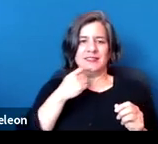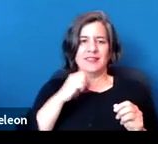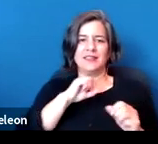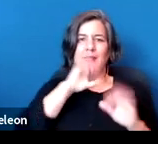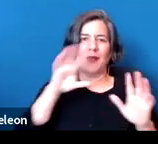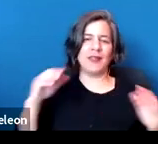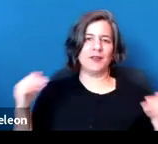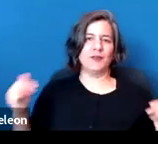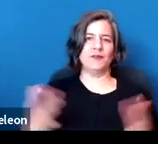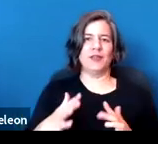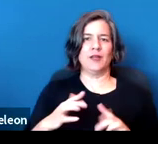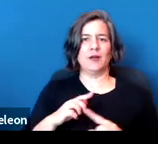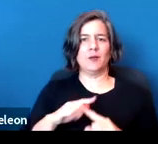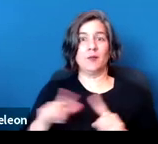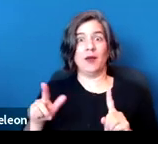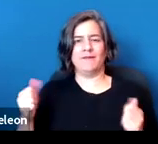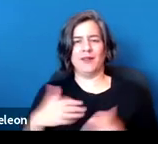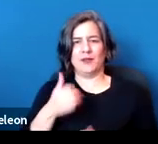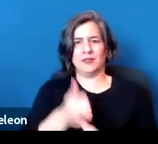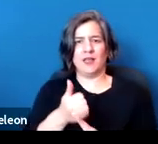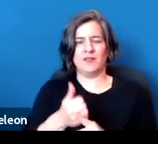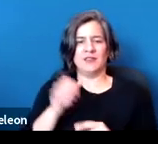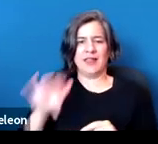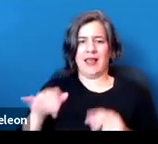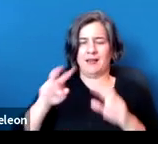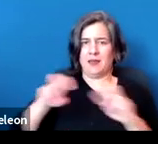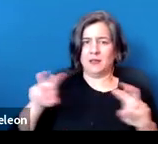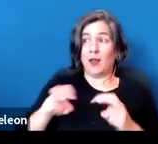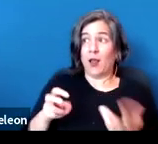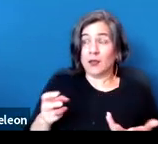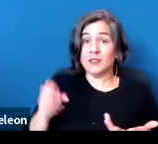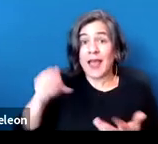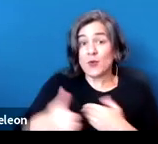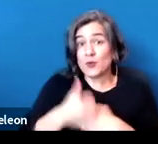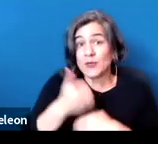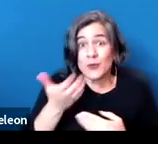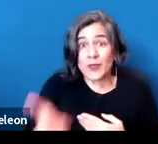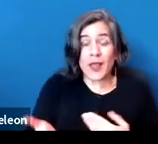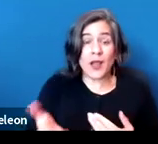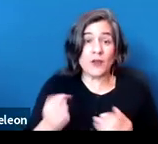of communicable disease analysis where the issue is, yes, there are risks. There can be lethal risks.